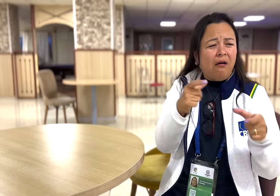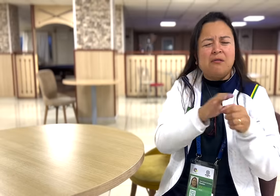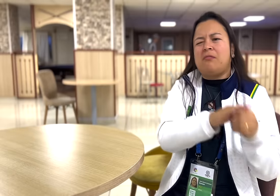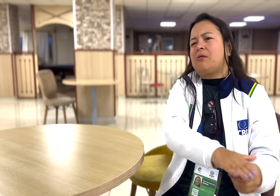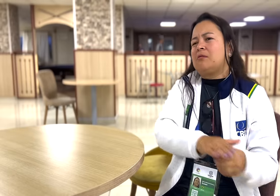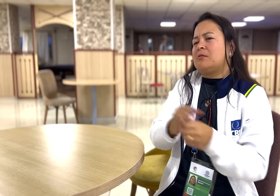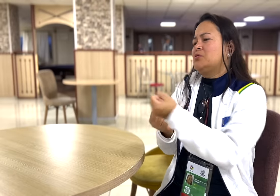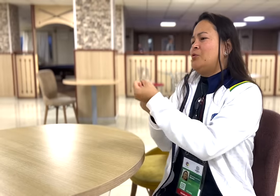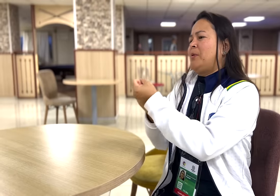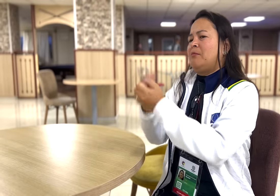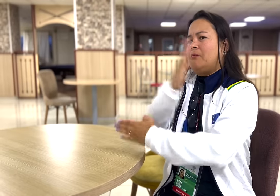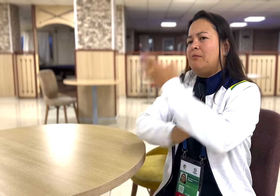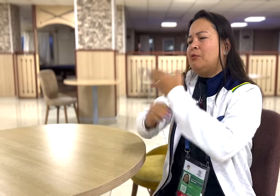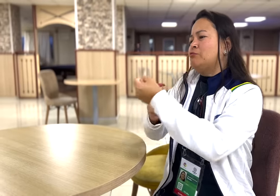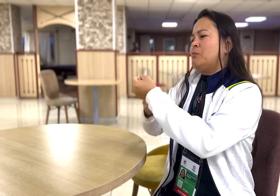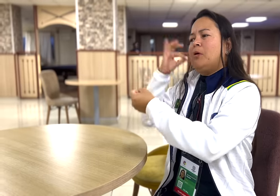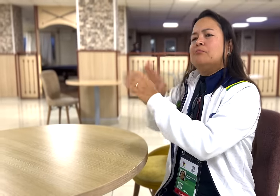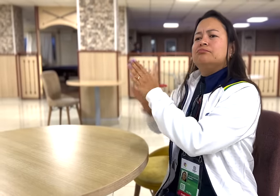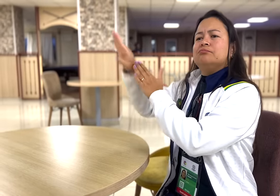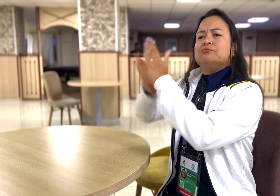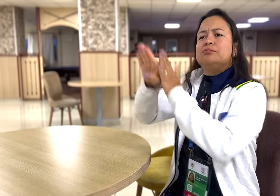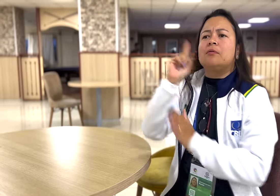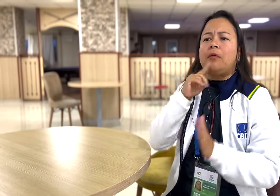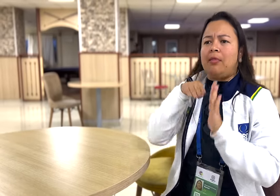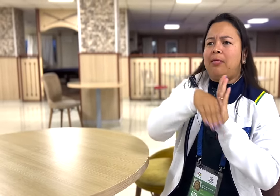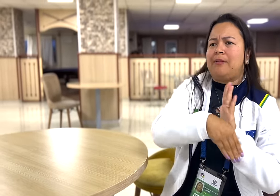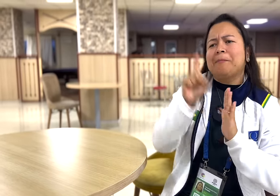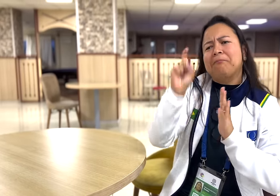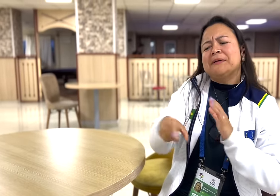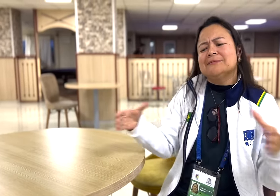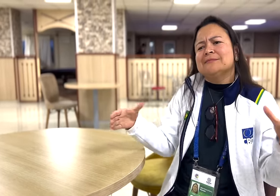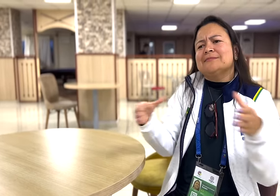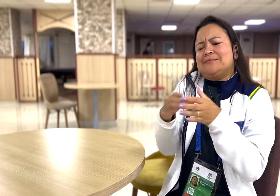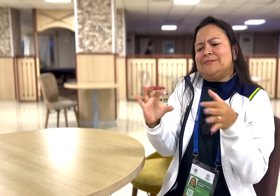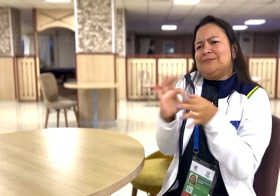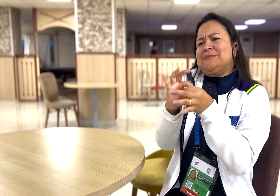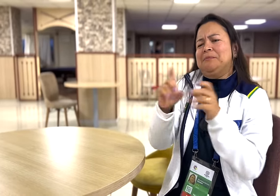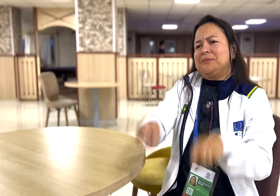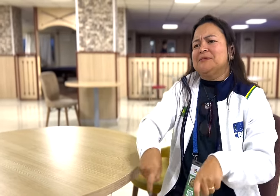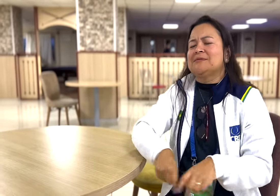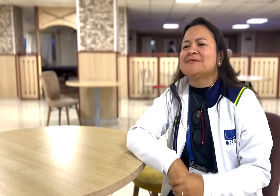With the less of us, our government would end up oppressing us and support the Paralympic games instead and have them thrive. We must unite.